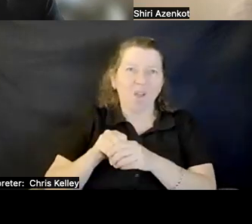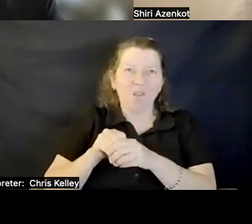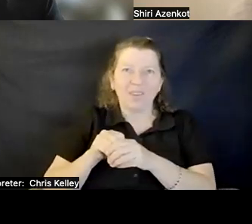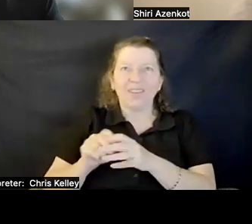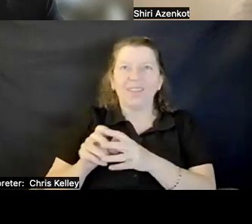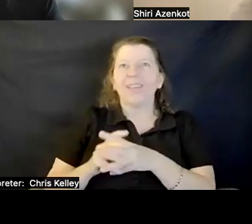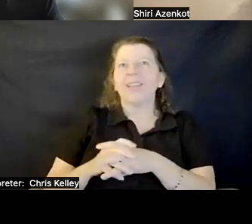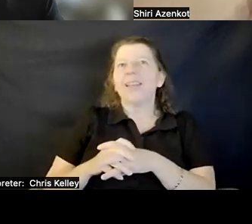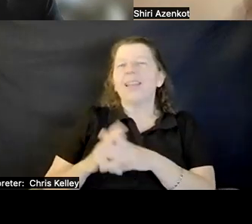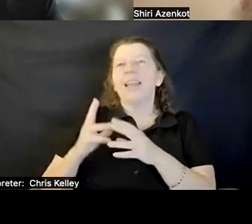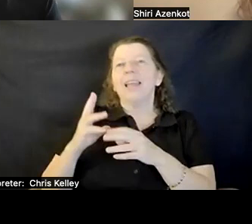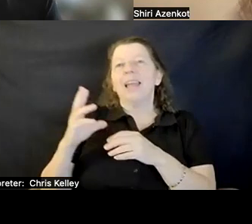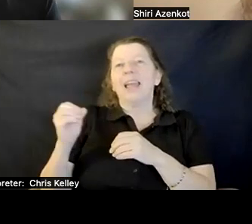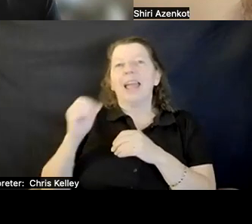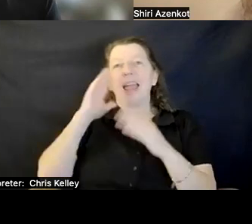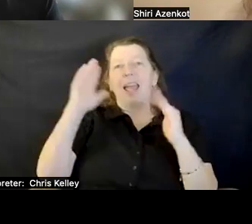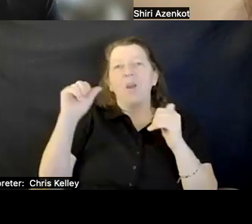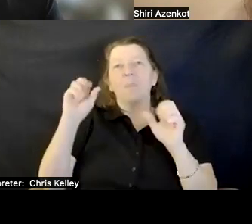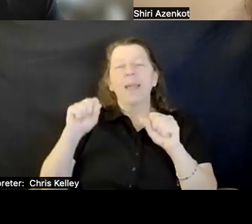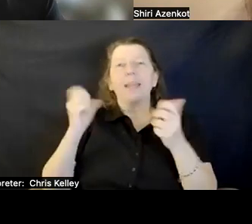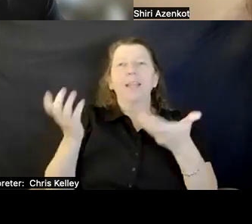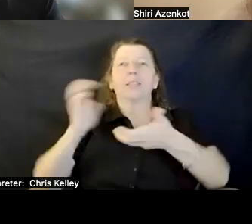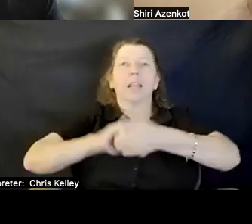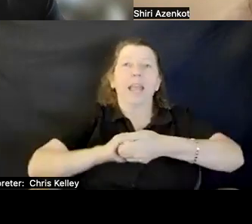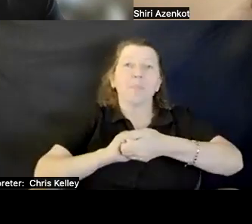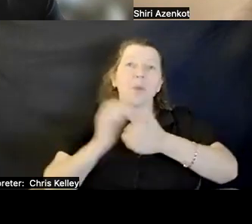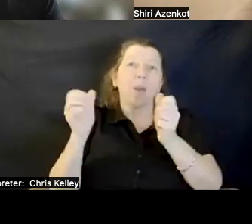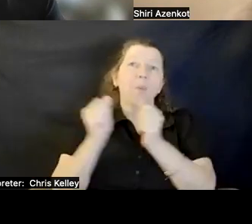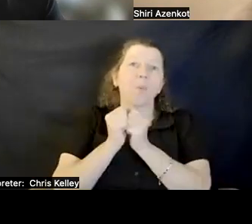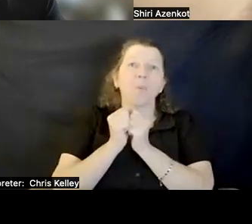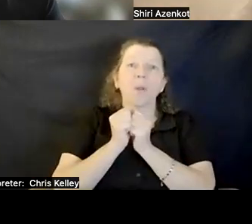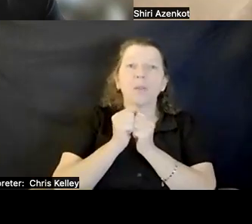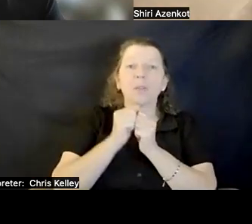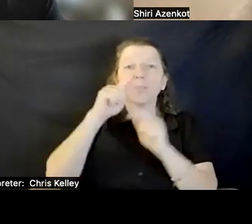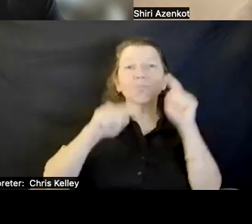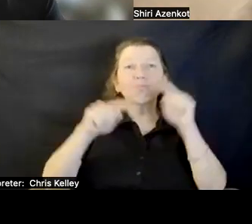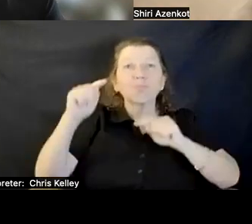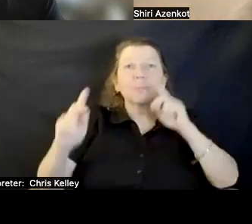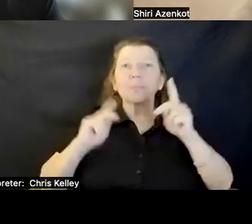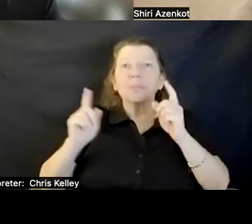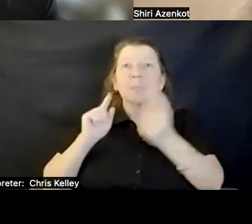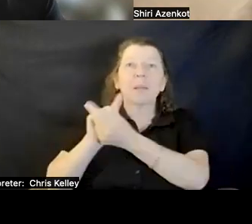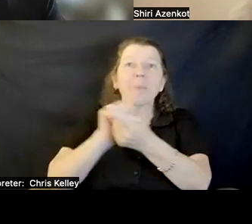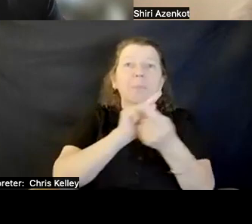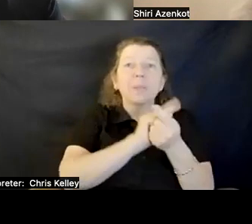and I hope to corroborate -- collaborate with different people in this community.